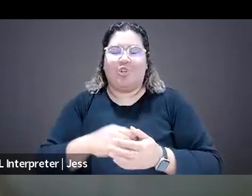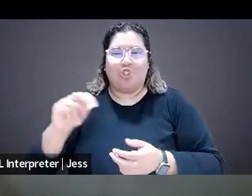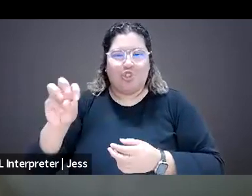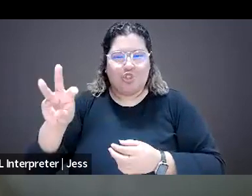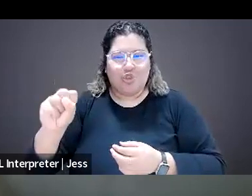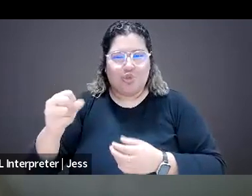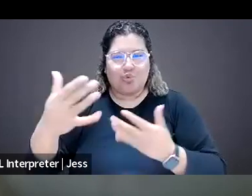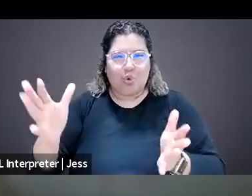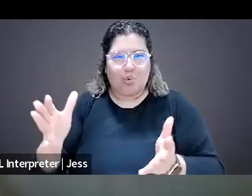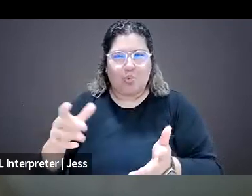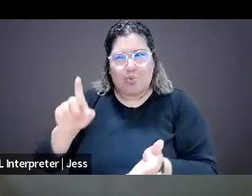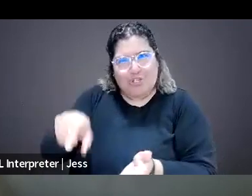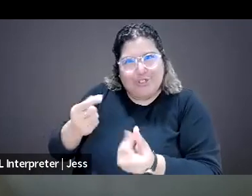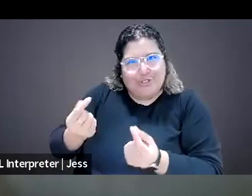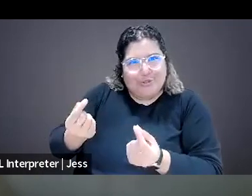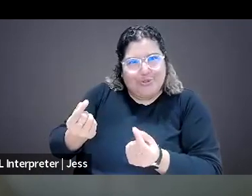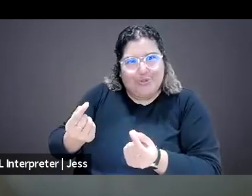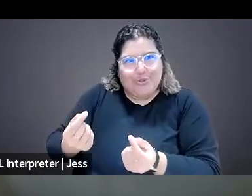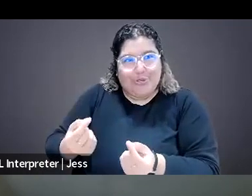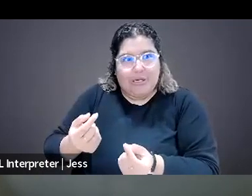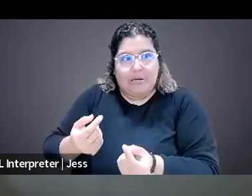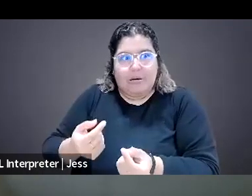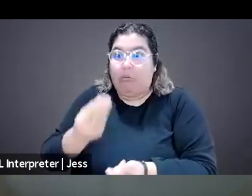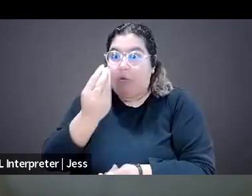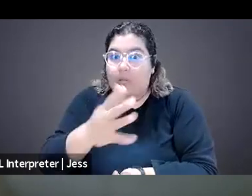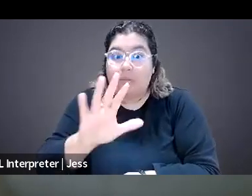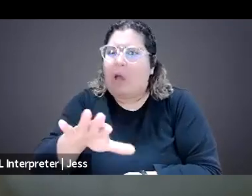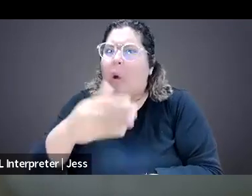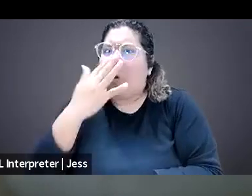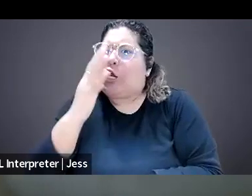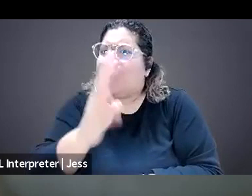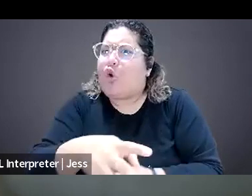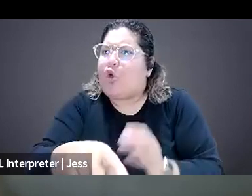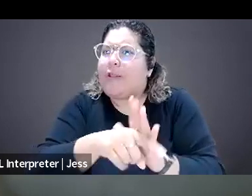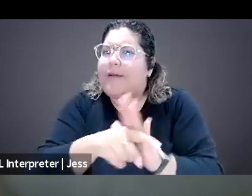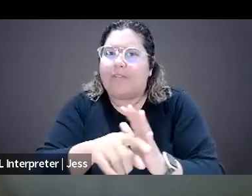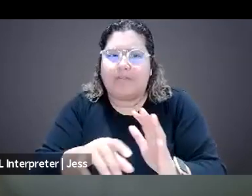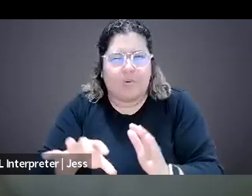of telling people to like just ignore it. Thank you so much. This is Jeje.